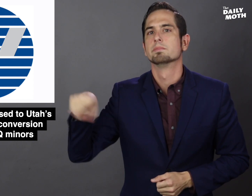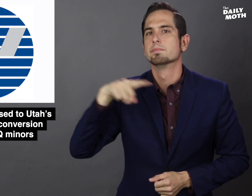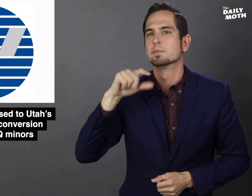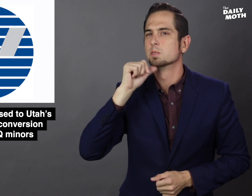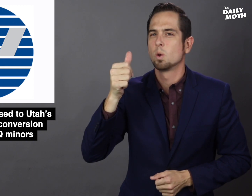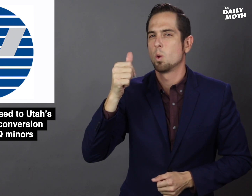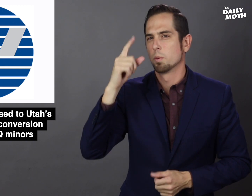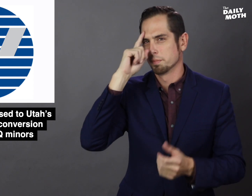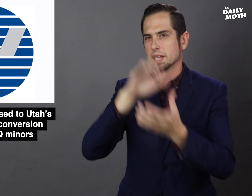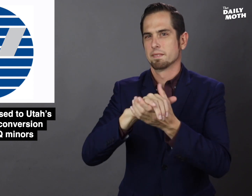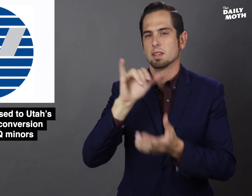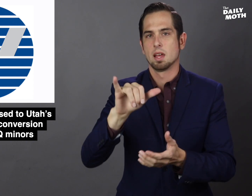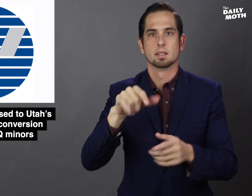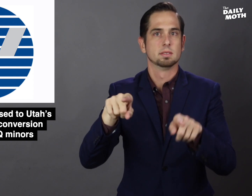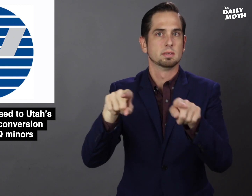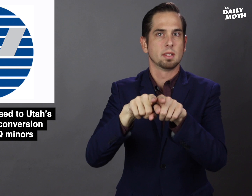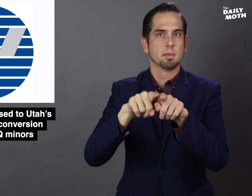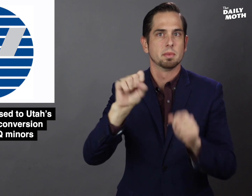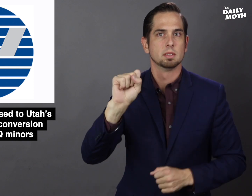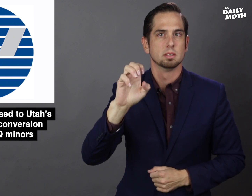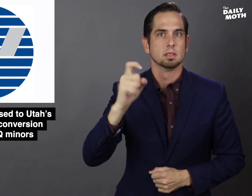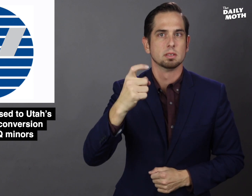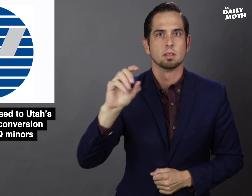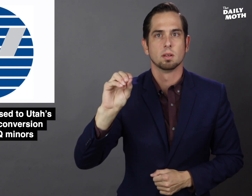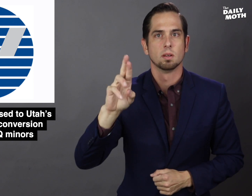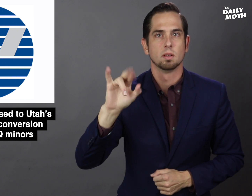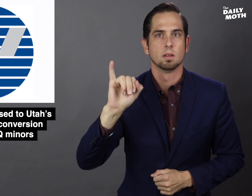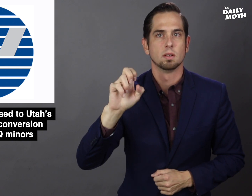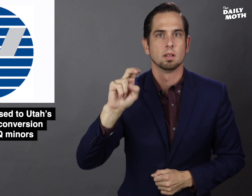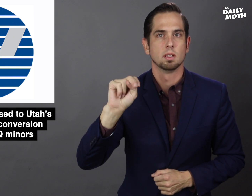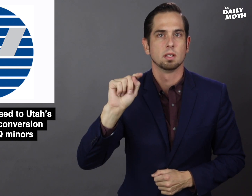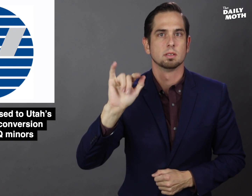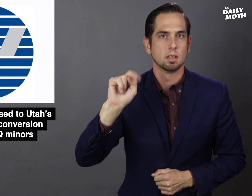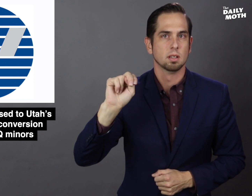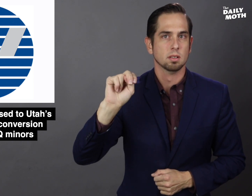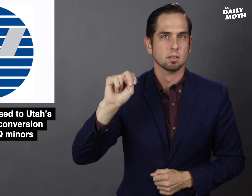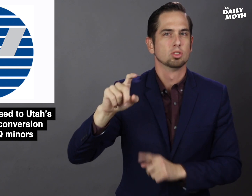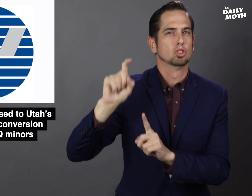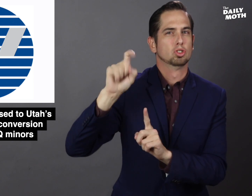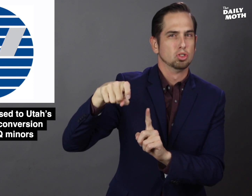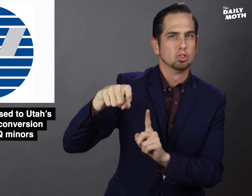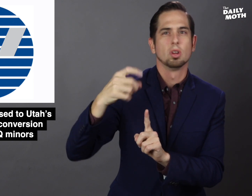they do not believe that same-sex orientation should